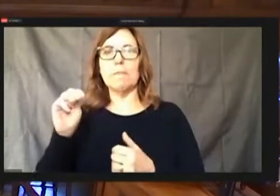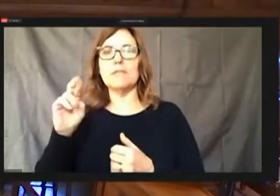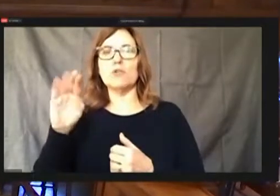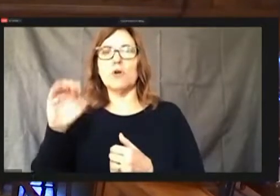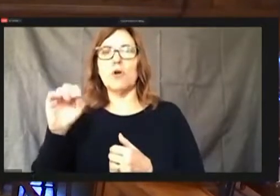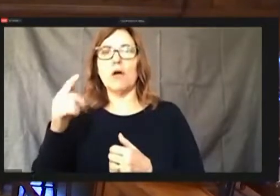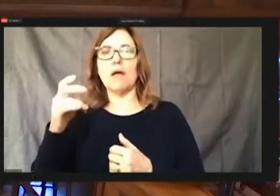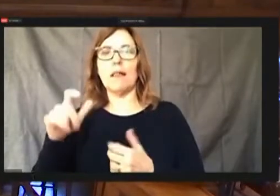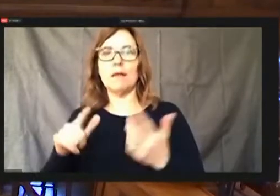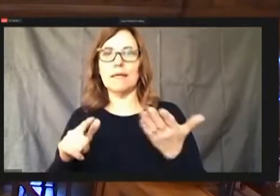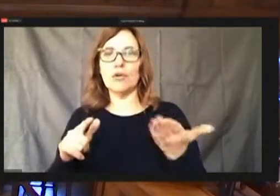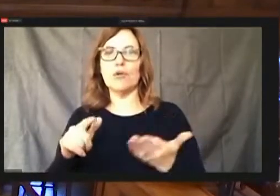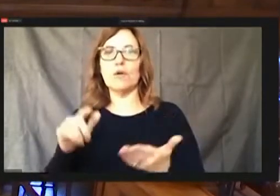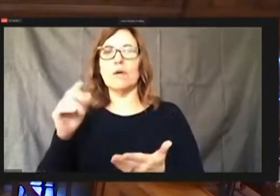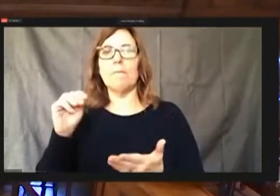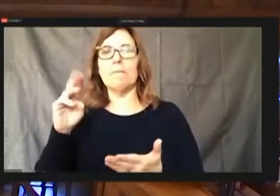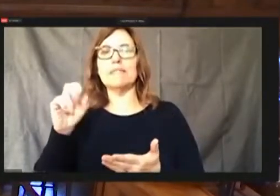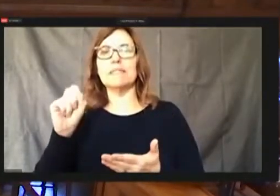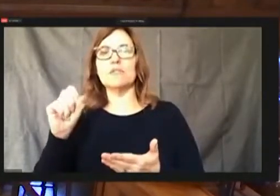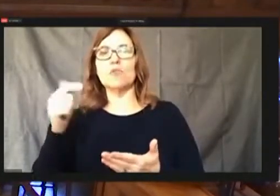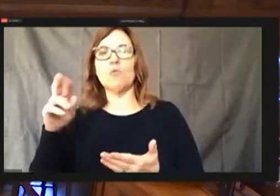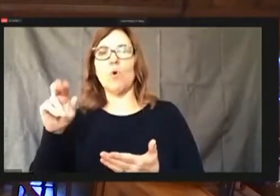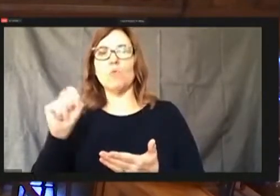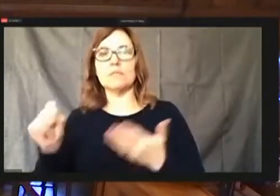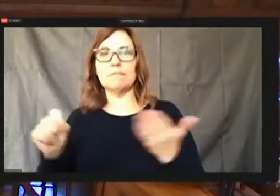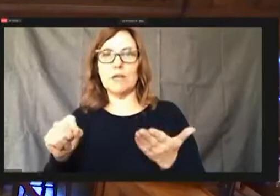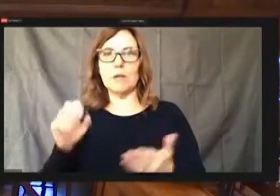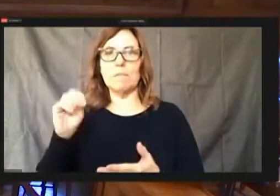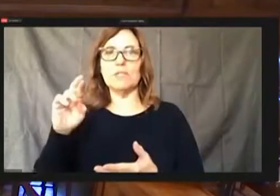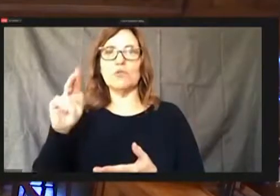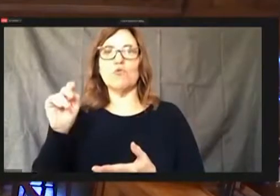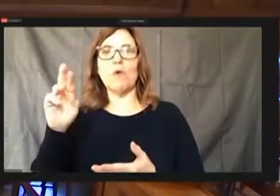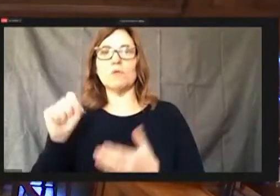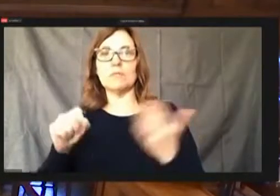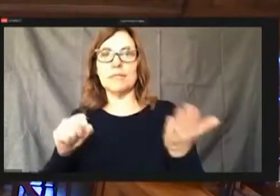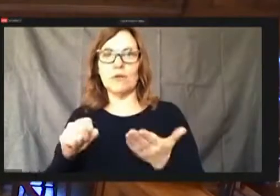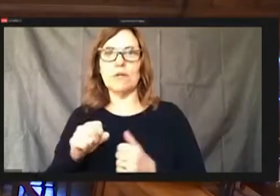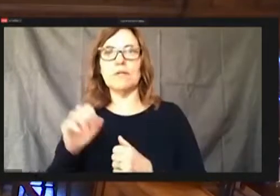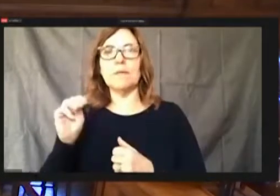This is gross air quotes here. Mr O'Connor air.